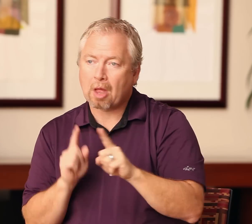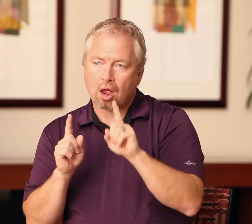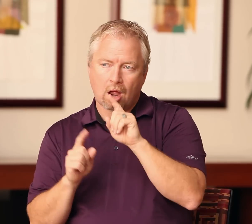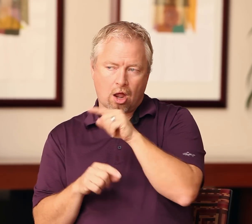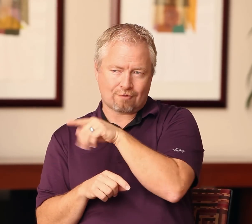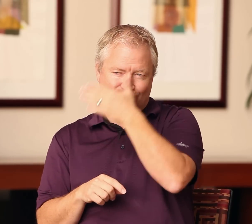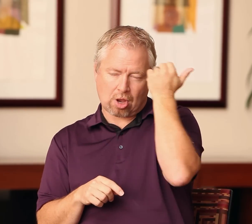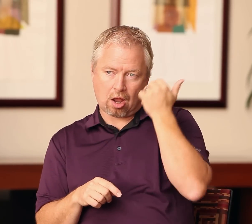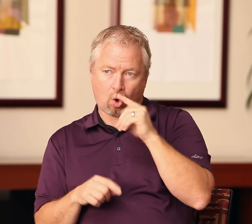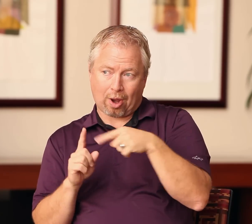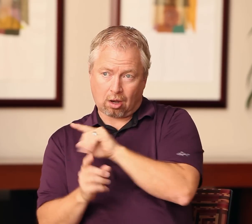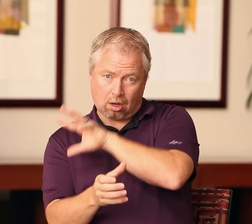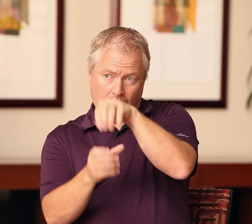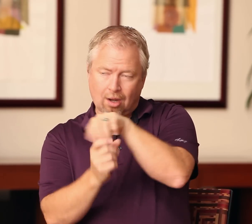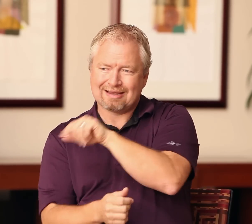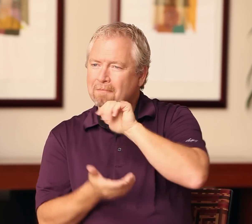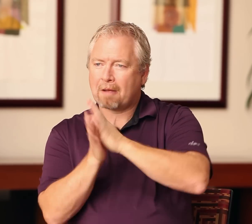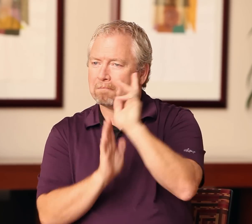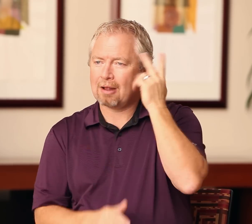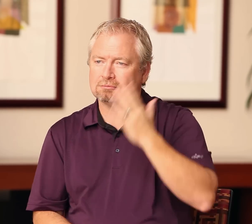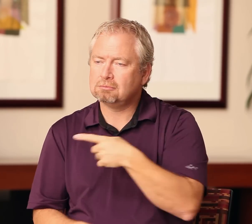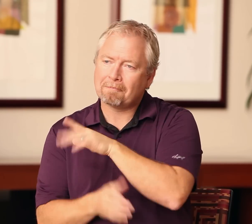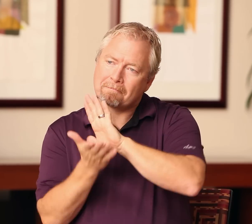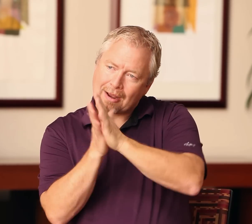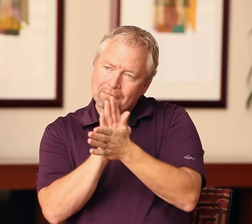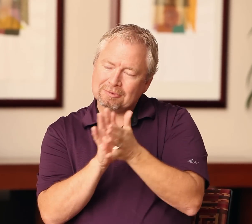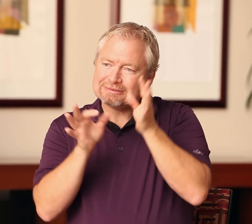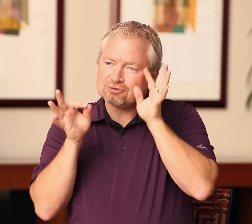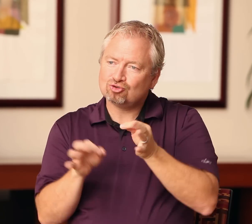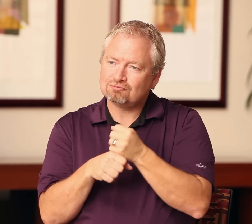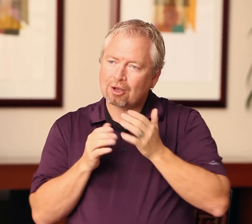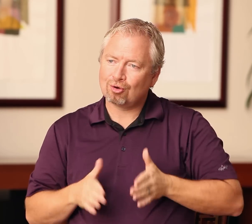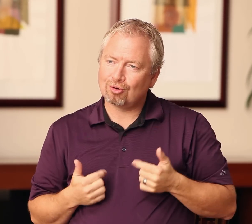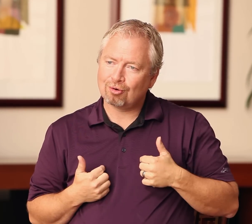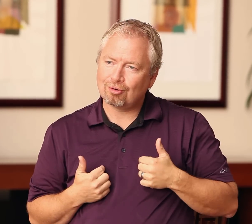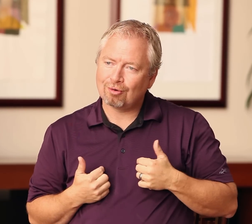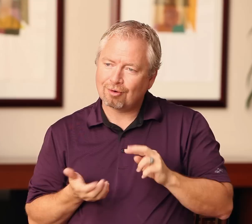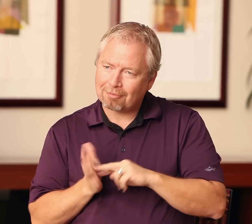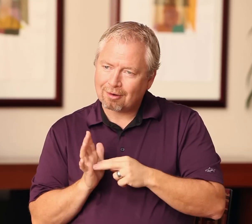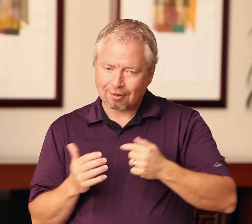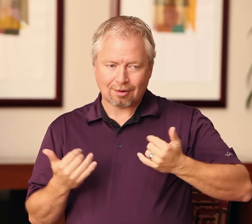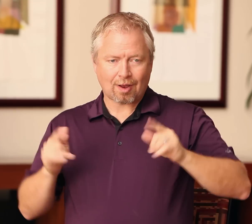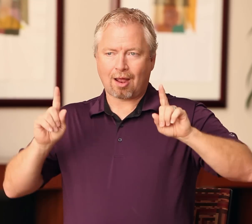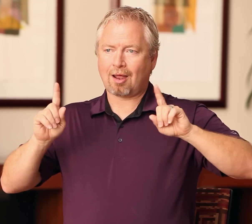involved with boards, they're not there to be a politician. Rather, they've become a decision-maker—which means they’ll finally have influence.